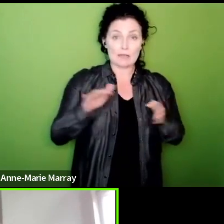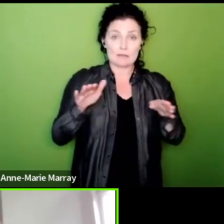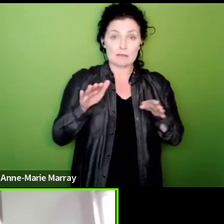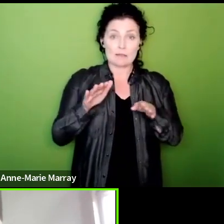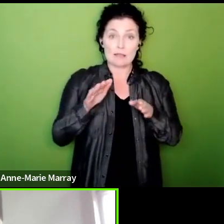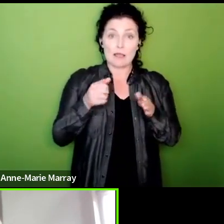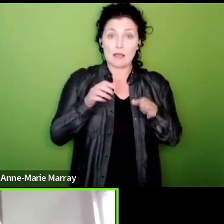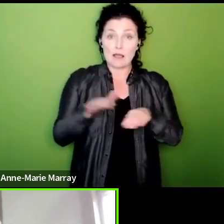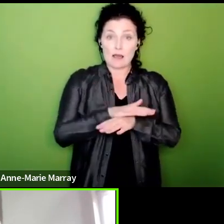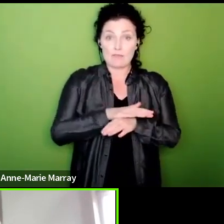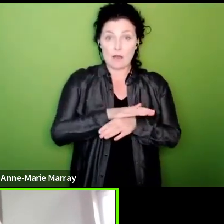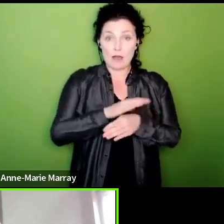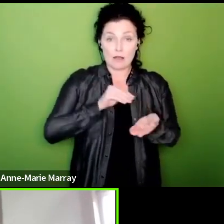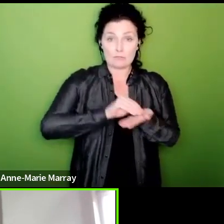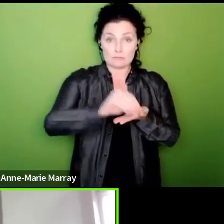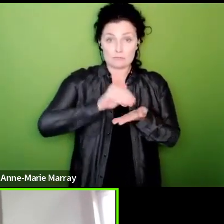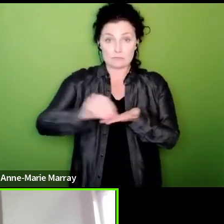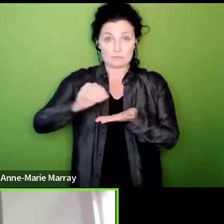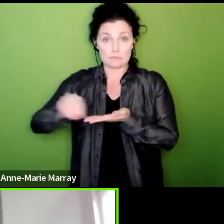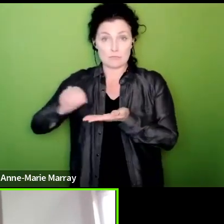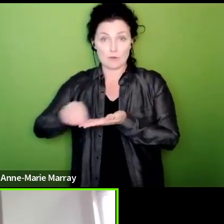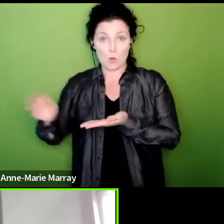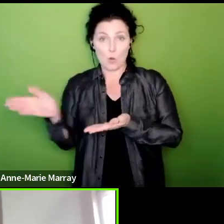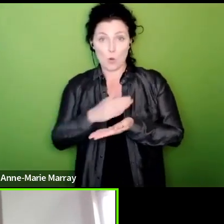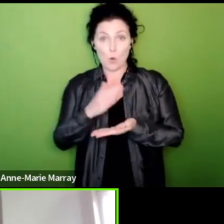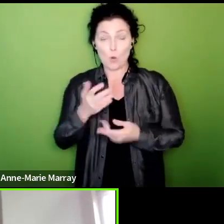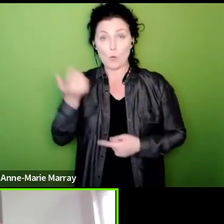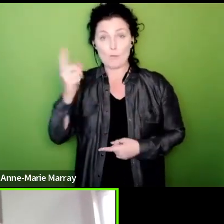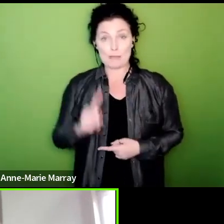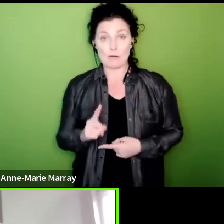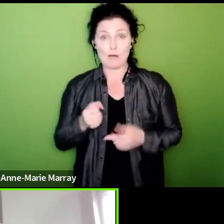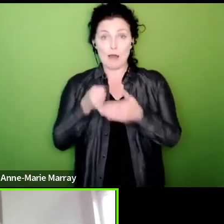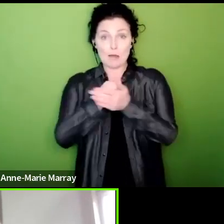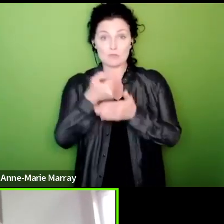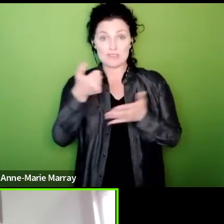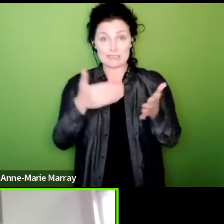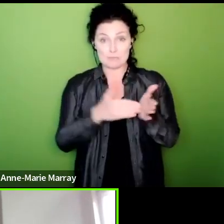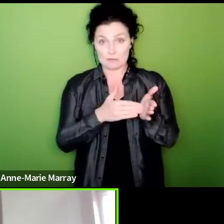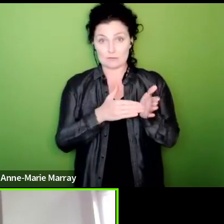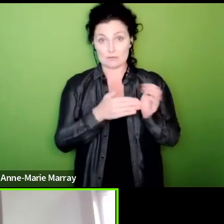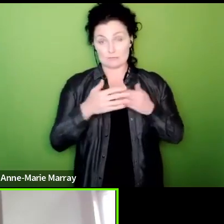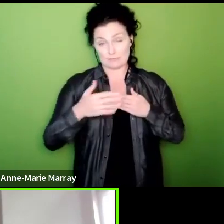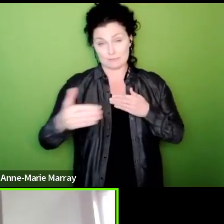period which is the legal force that the ballot has so the assurance we can give to members here